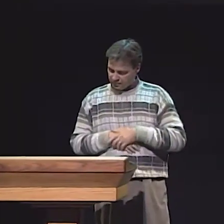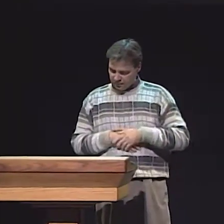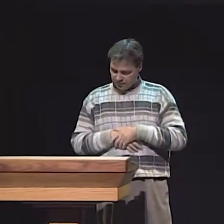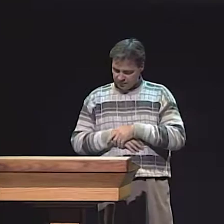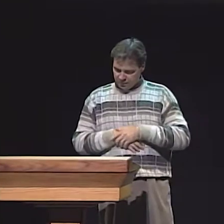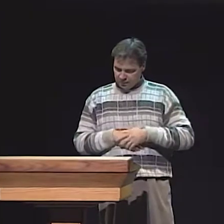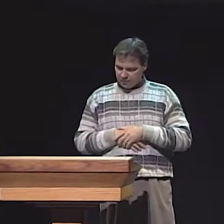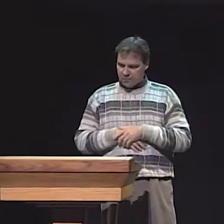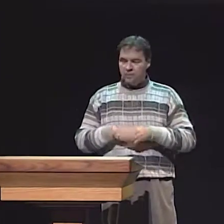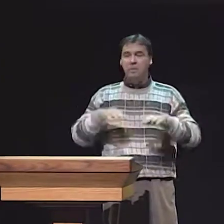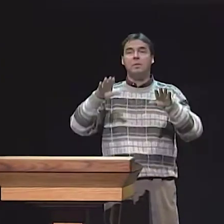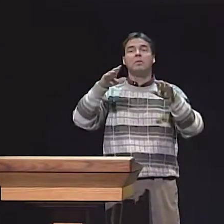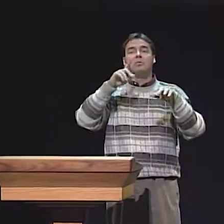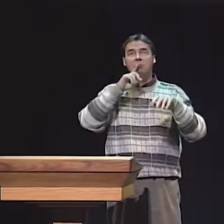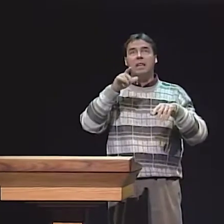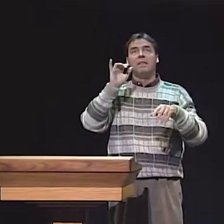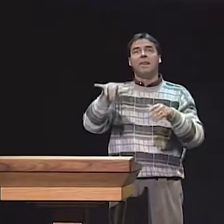AND TELL YOU THE RESULTS OF TODAY.